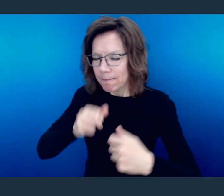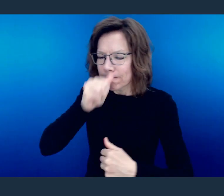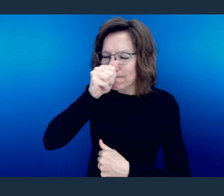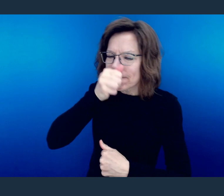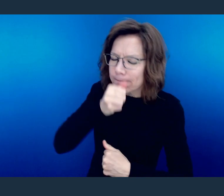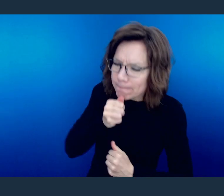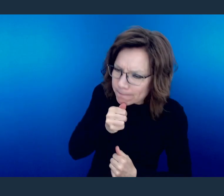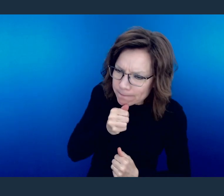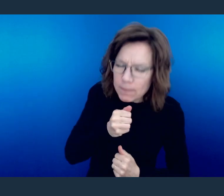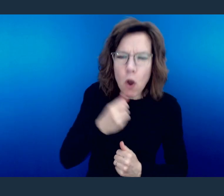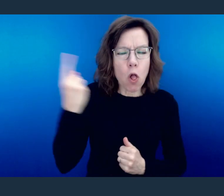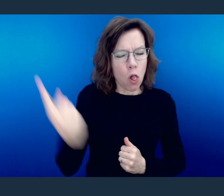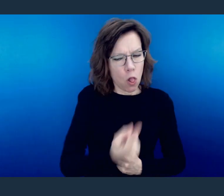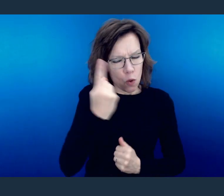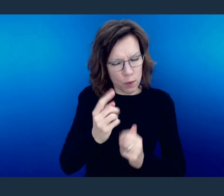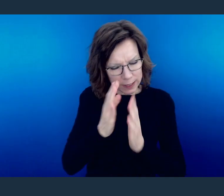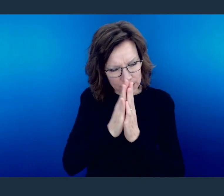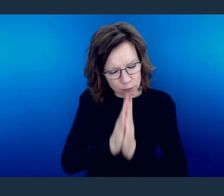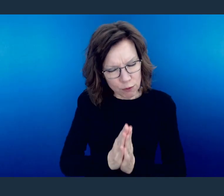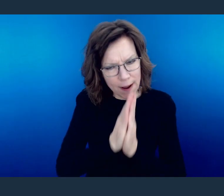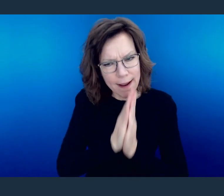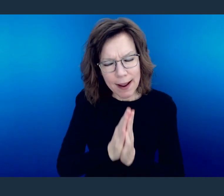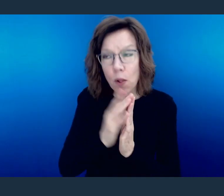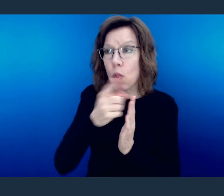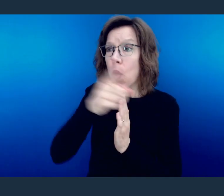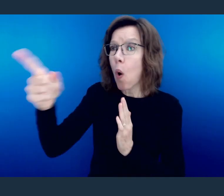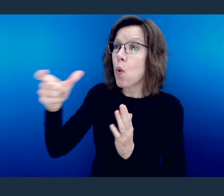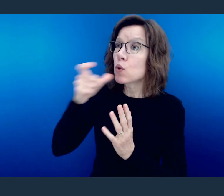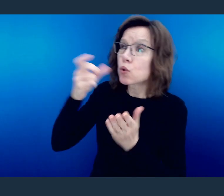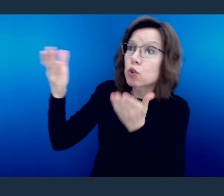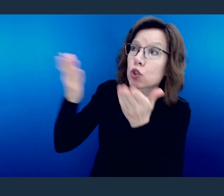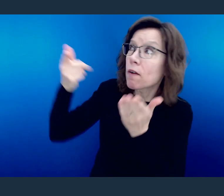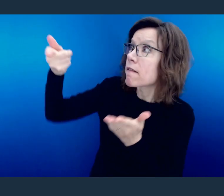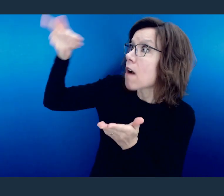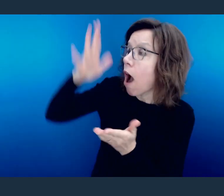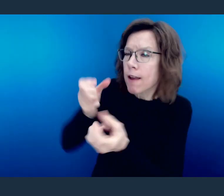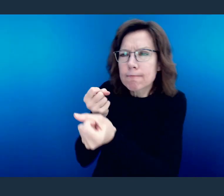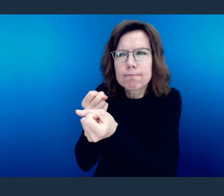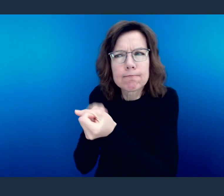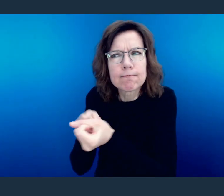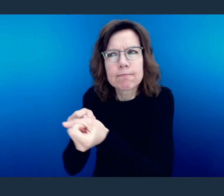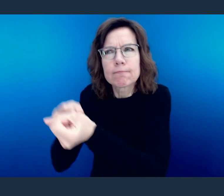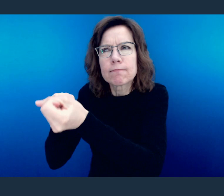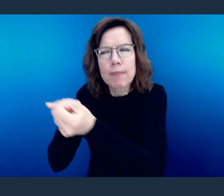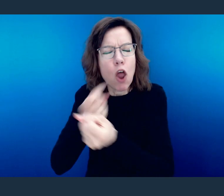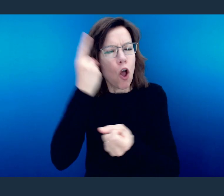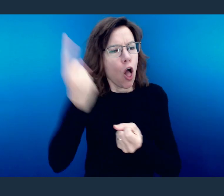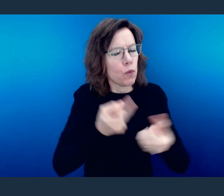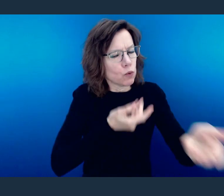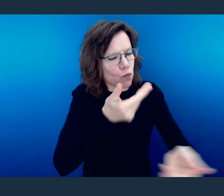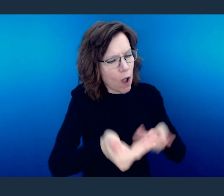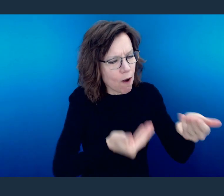Contribute to the needs of the saints and seek to show hospitality.